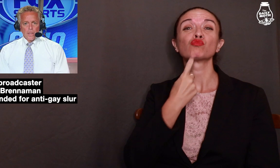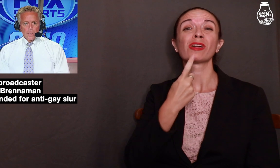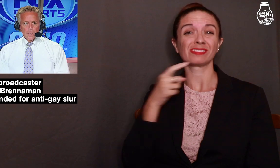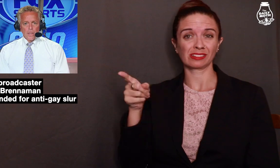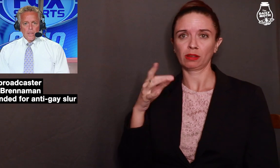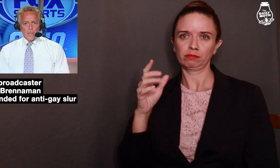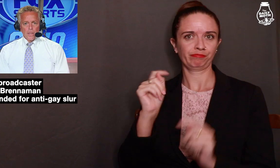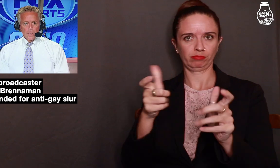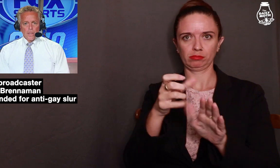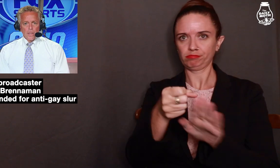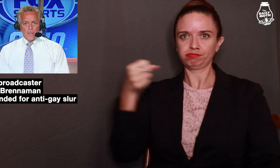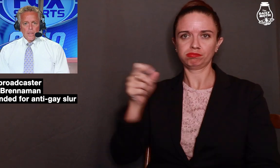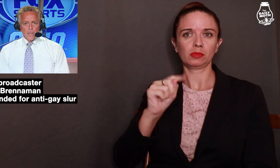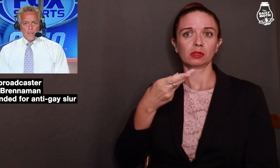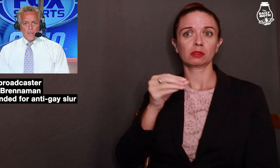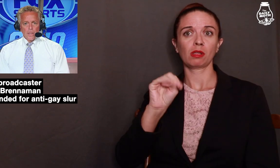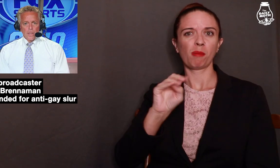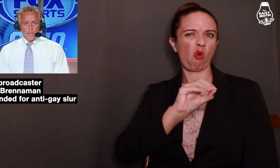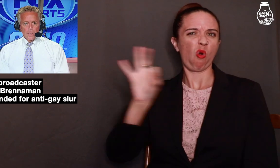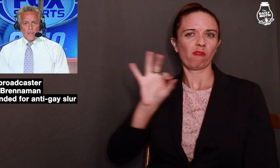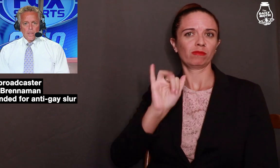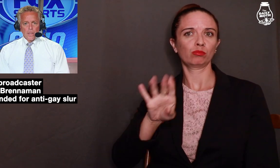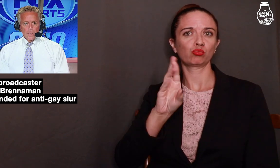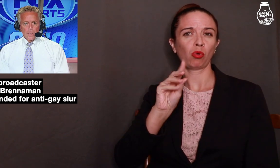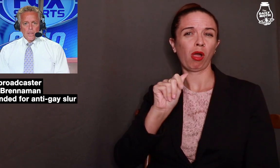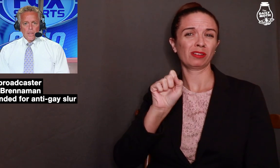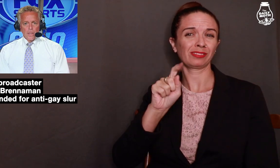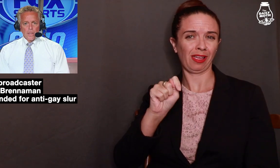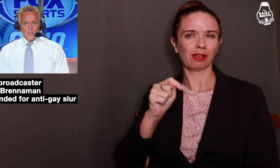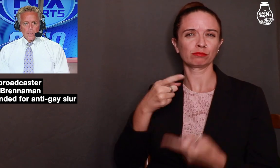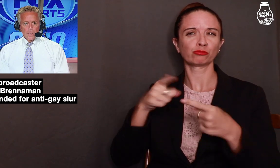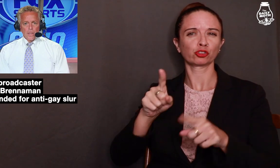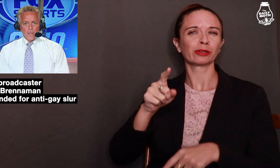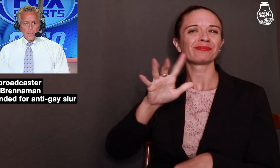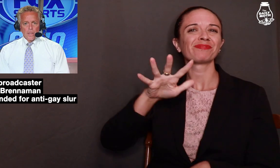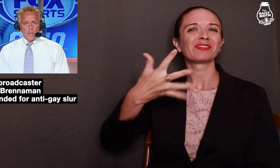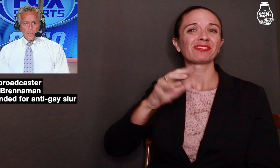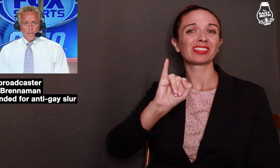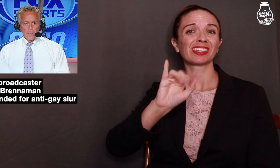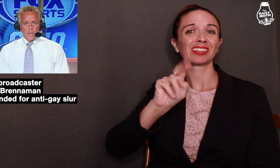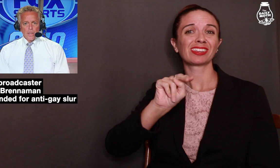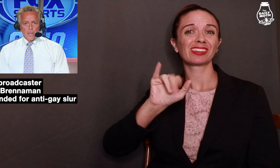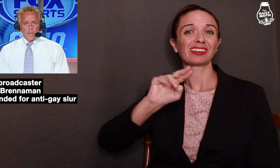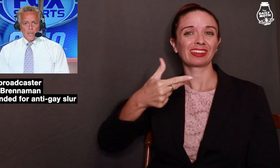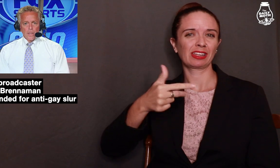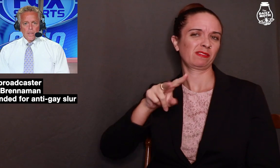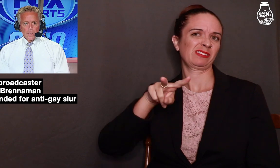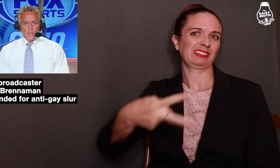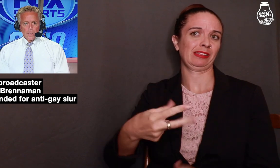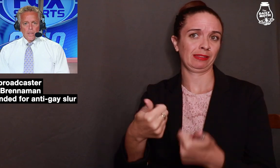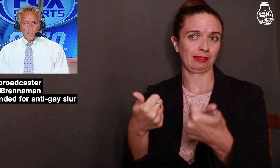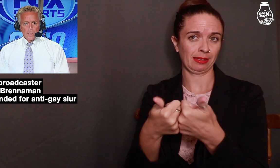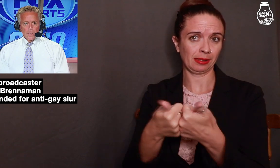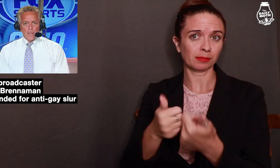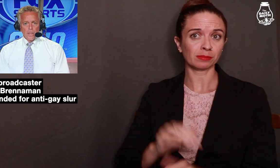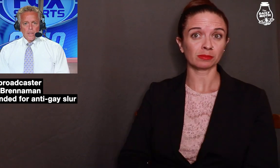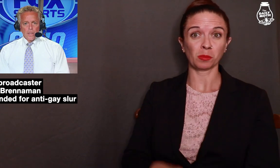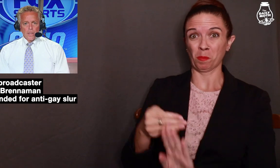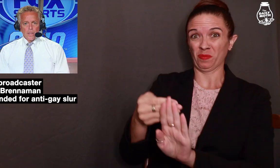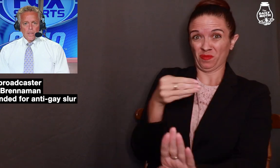The Reds took Thom off the broadcast in the 5th inning of the 2nd game.